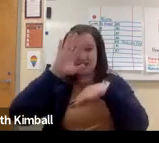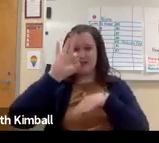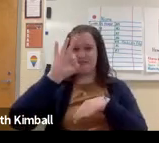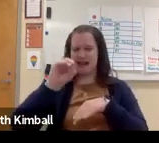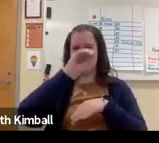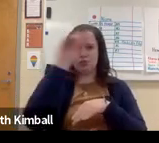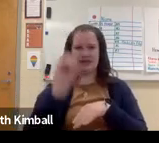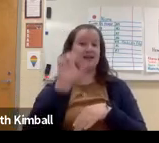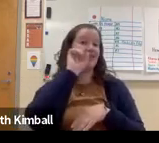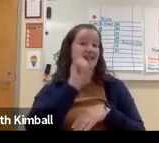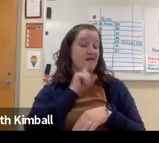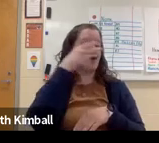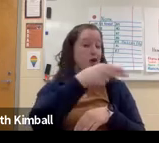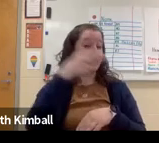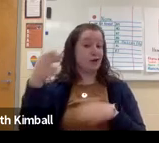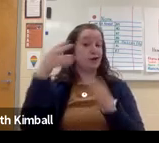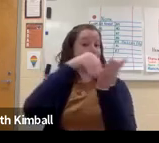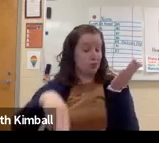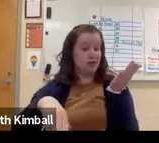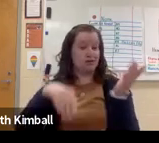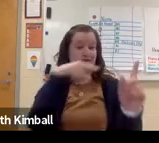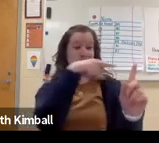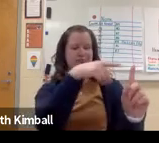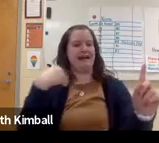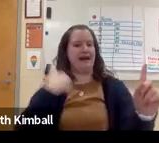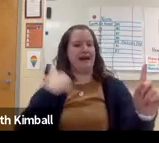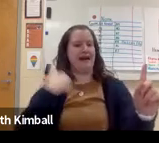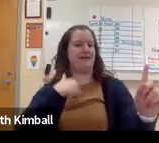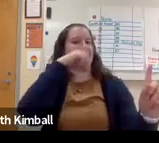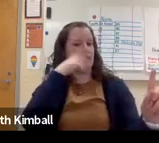Also, 90%-- that 90% I was referring to of those